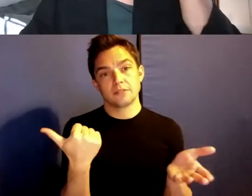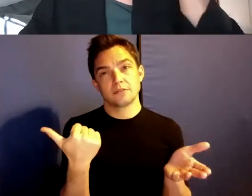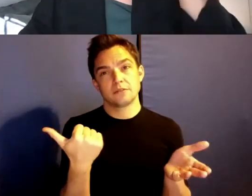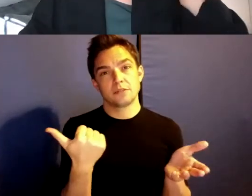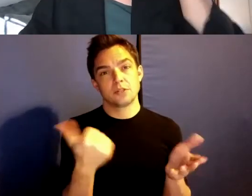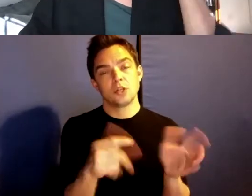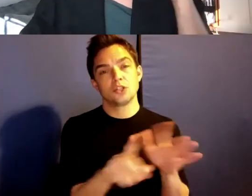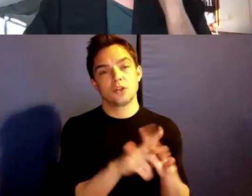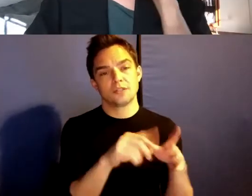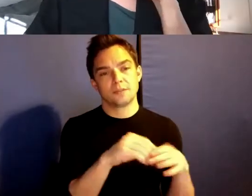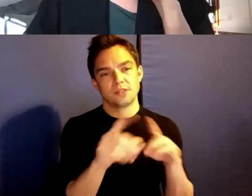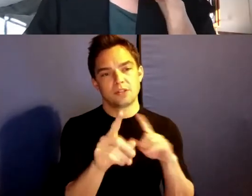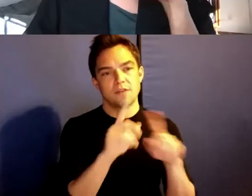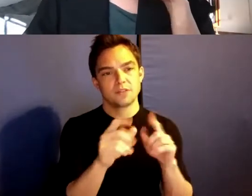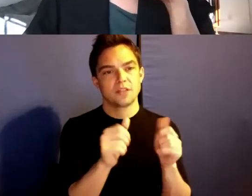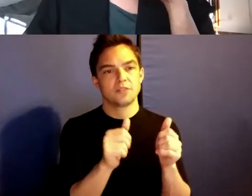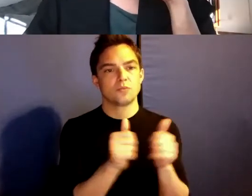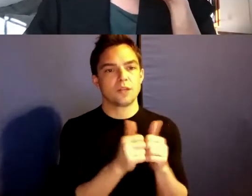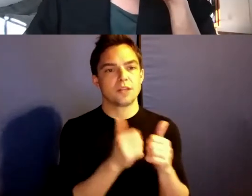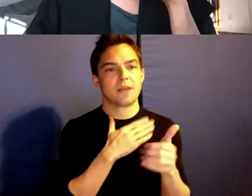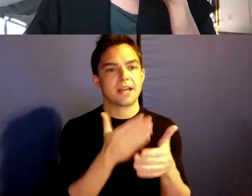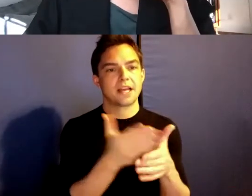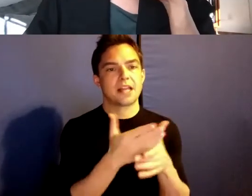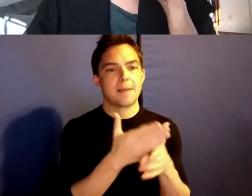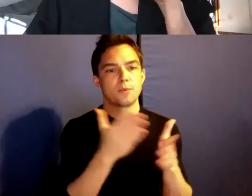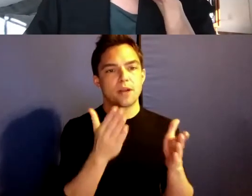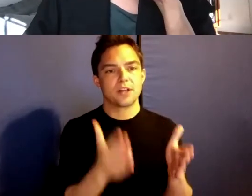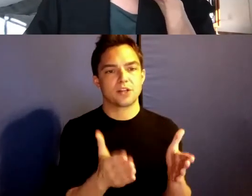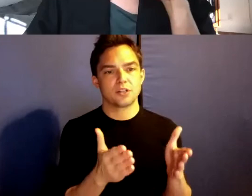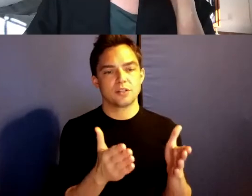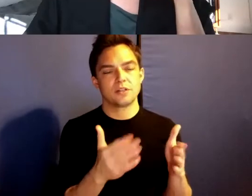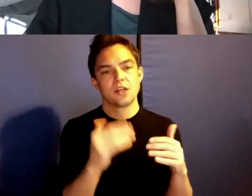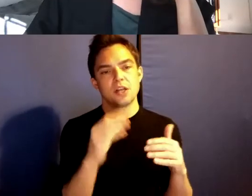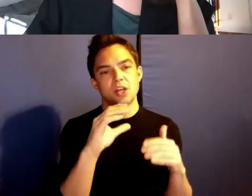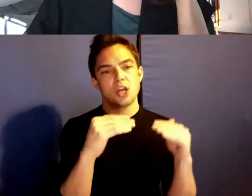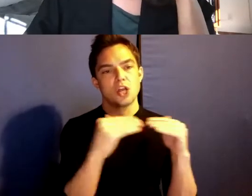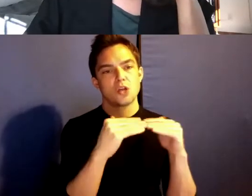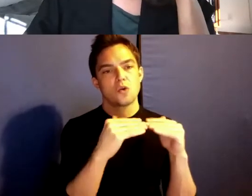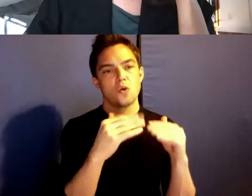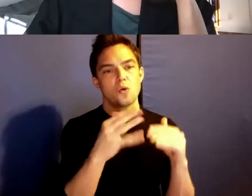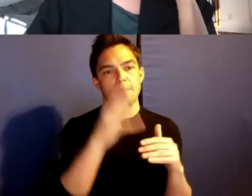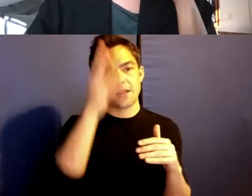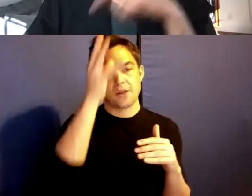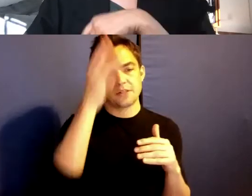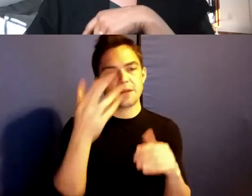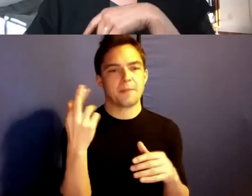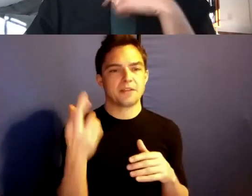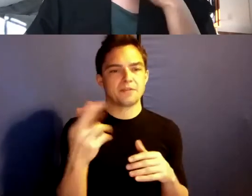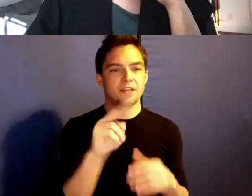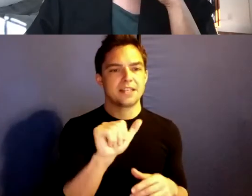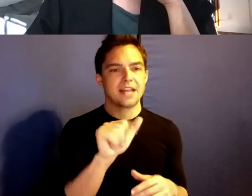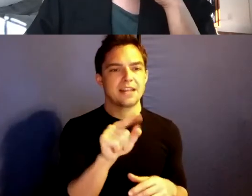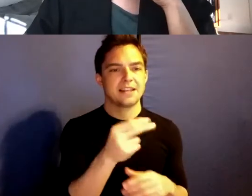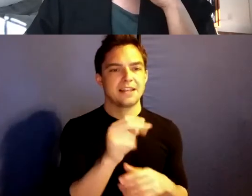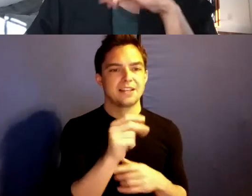with my collaborator. And co-parent. And best friend Nathan who lived downstairs in the duplex.